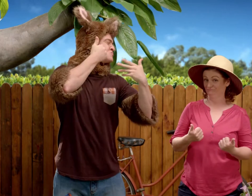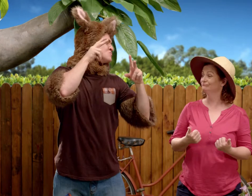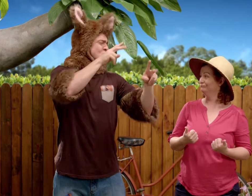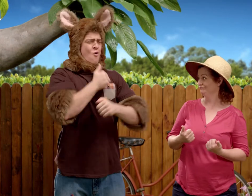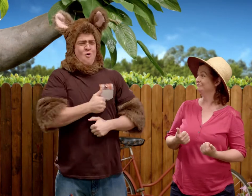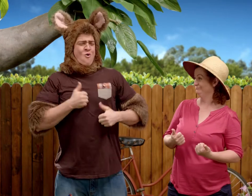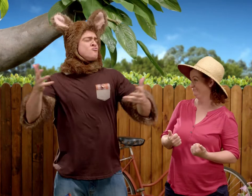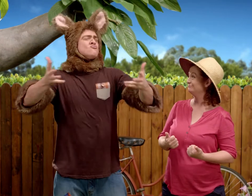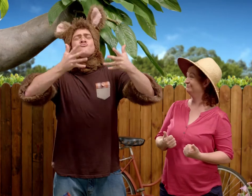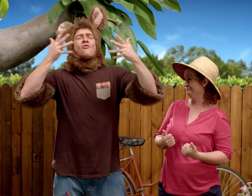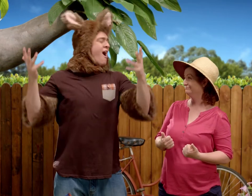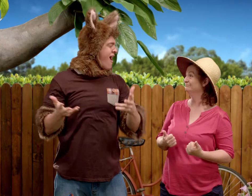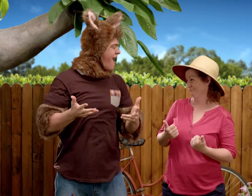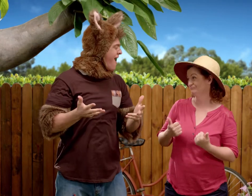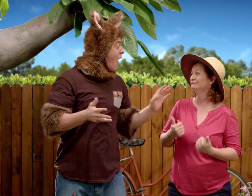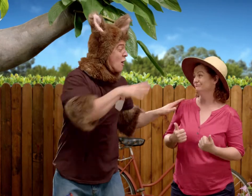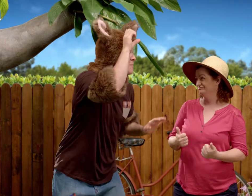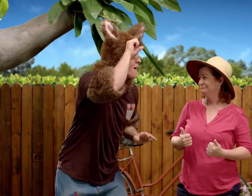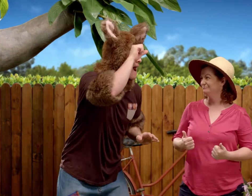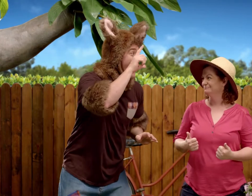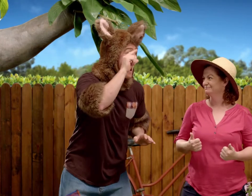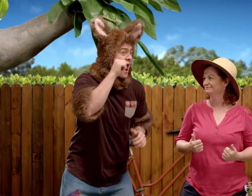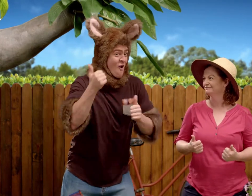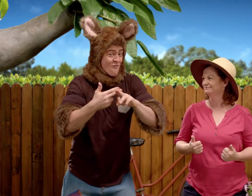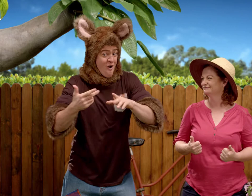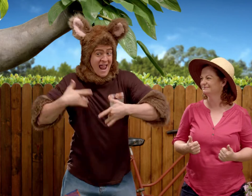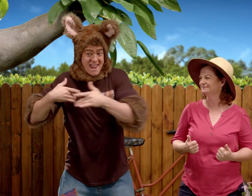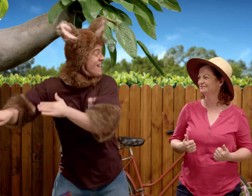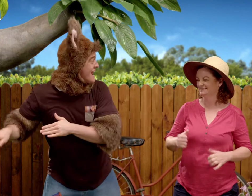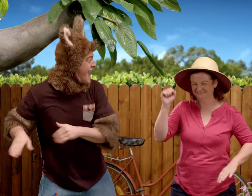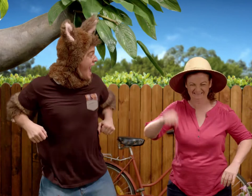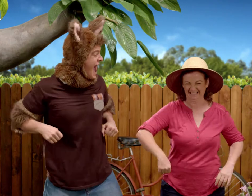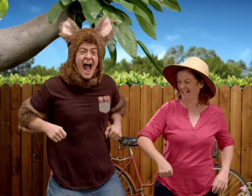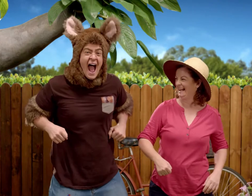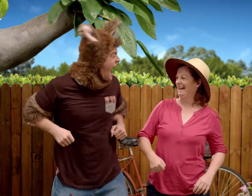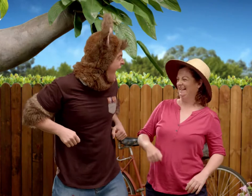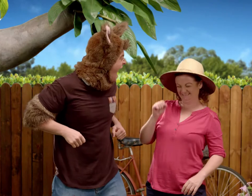And breathing in the clean air. And don't forget, they're good for living in.